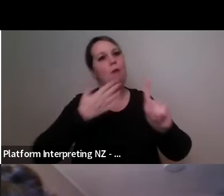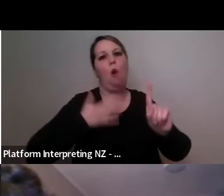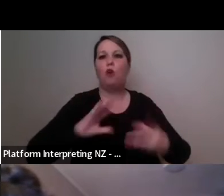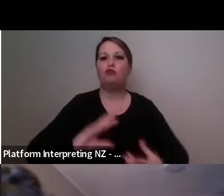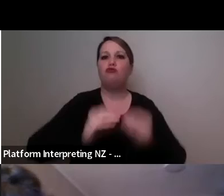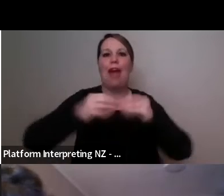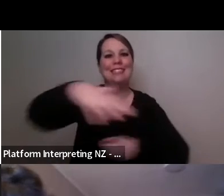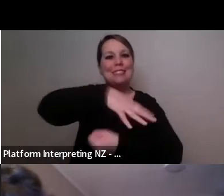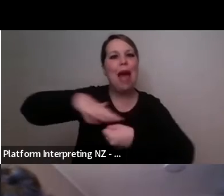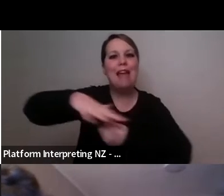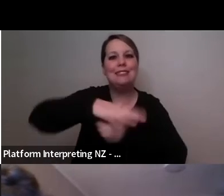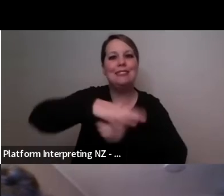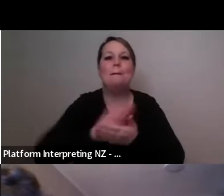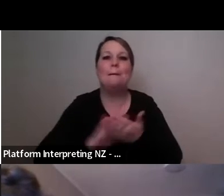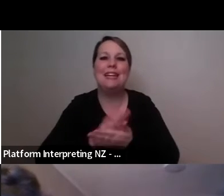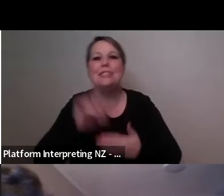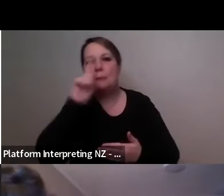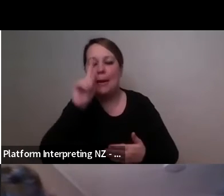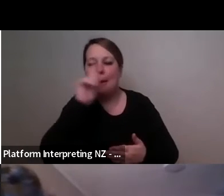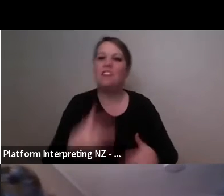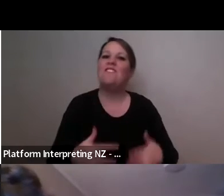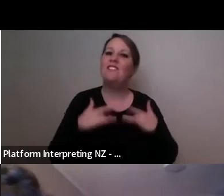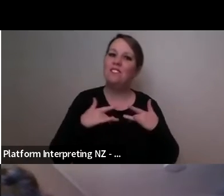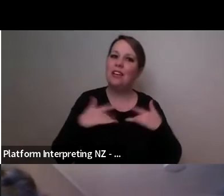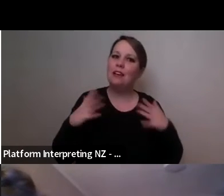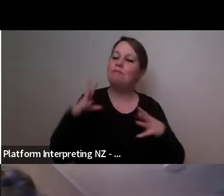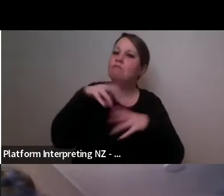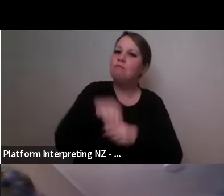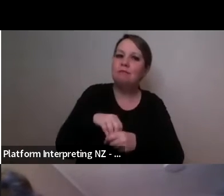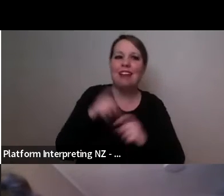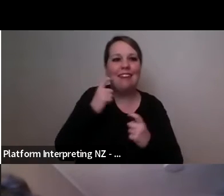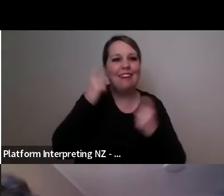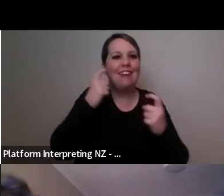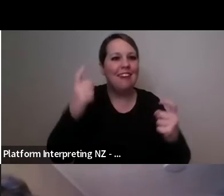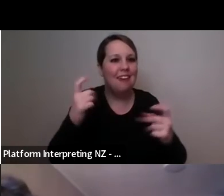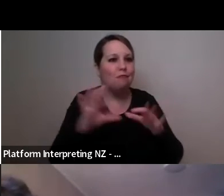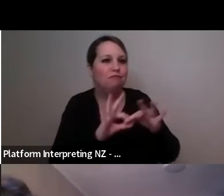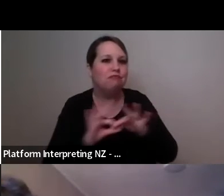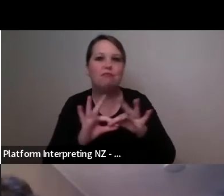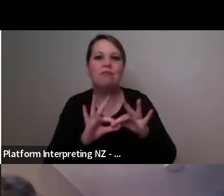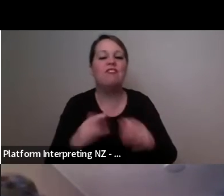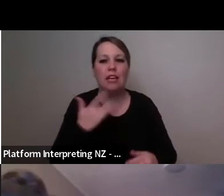I always remember what you said to me Marc, you say you got to take care of yourself Rodney Bell, do your stretches